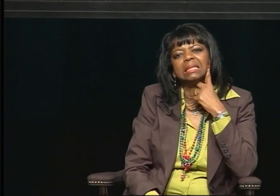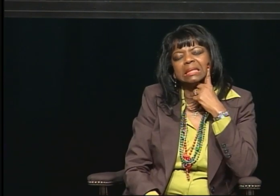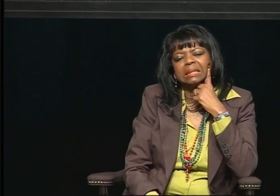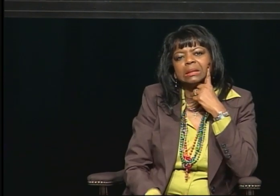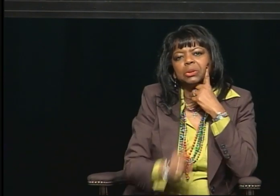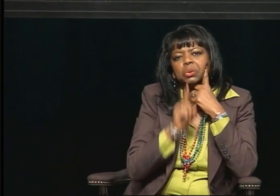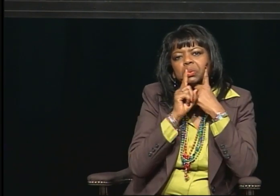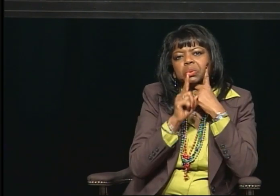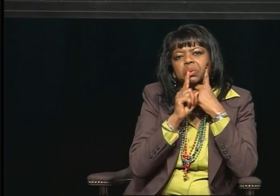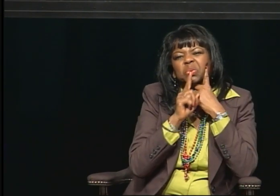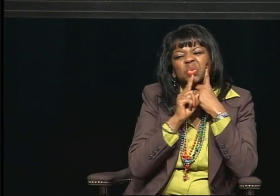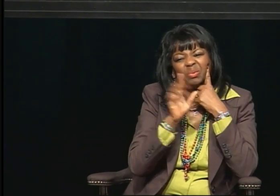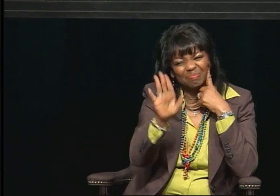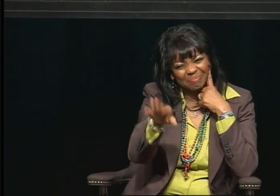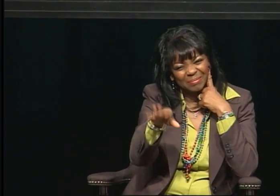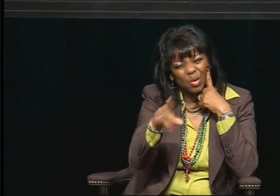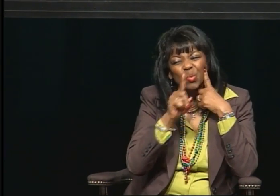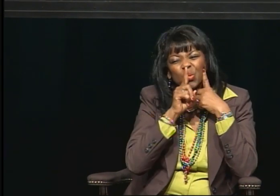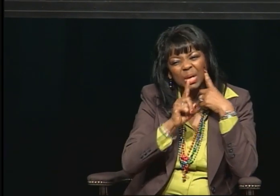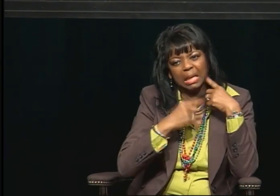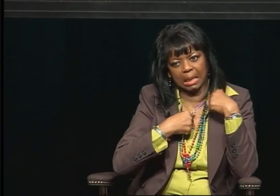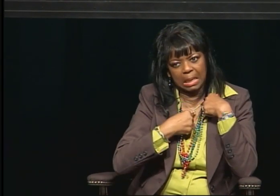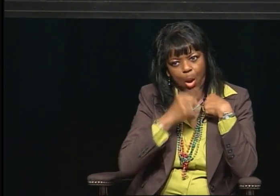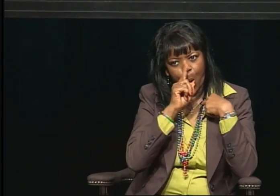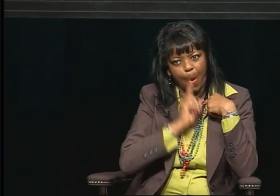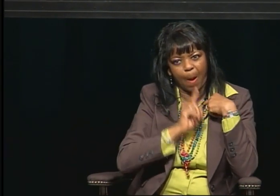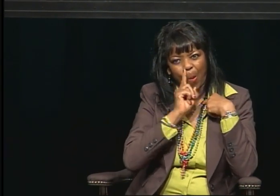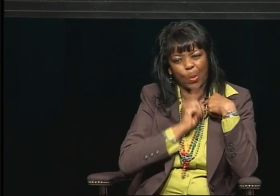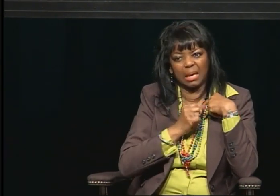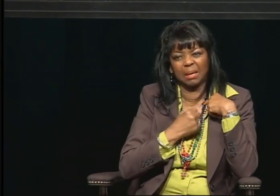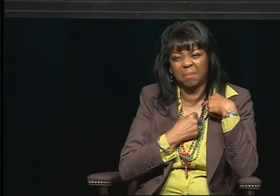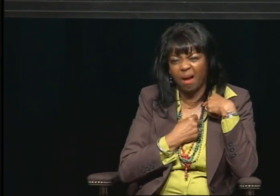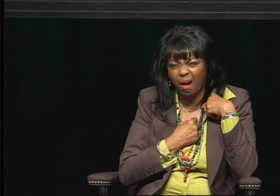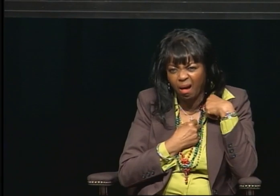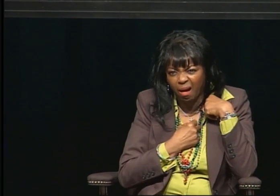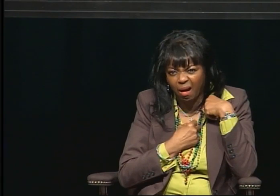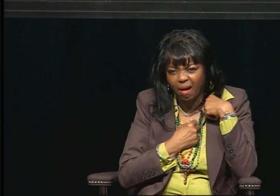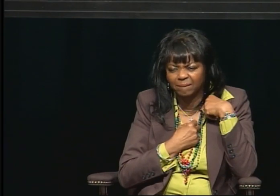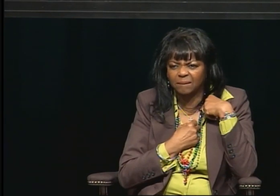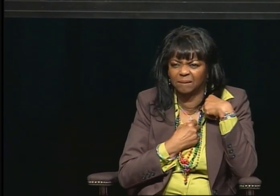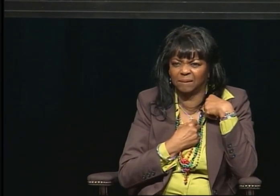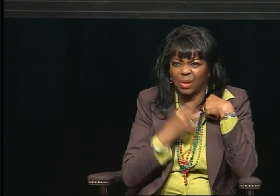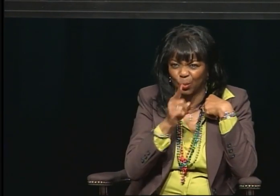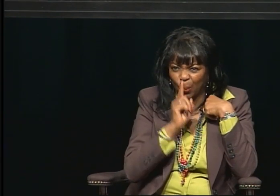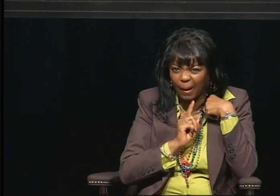And he said: I'm lonely I'm very, very lonely.